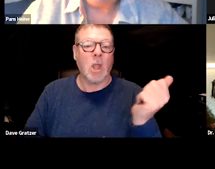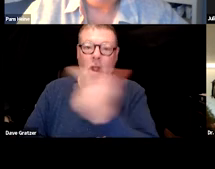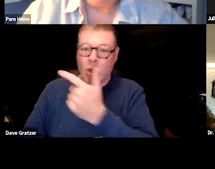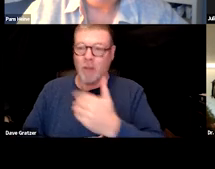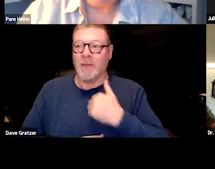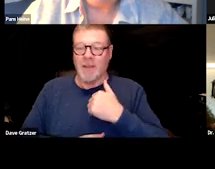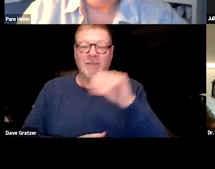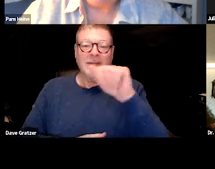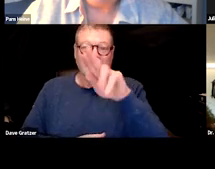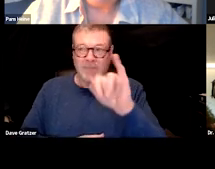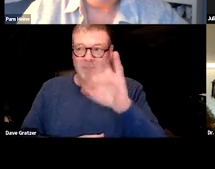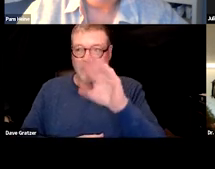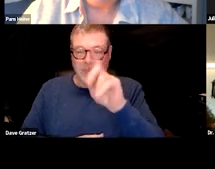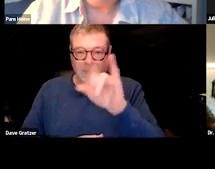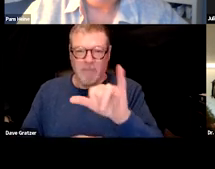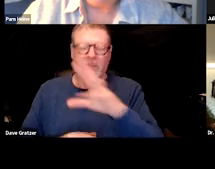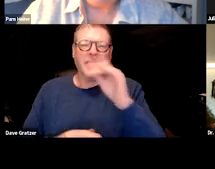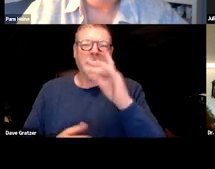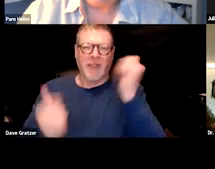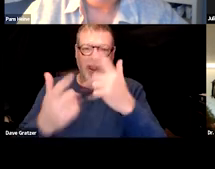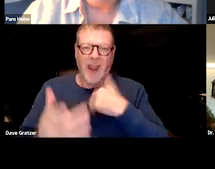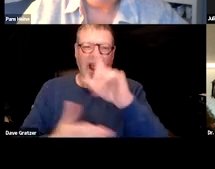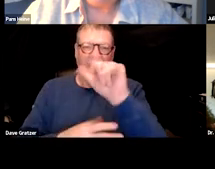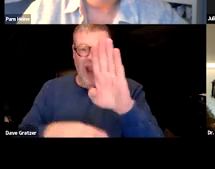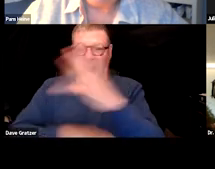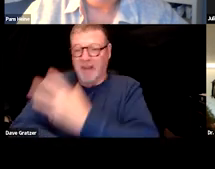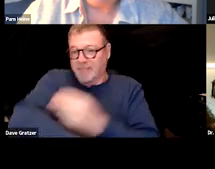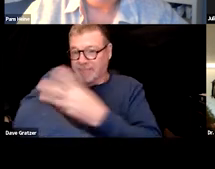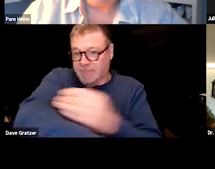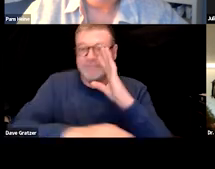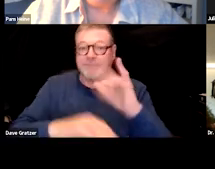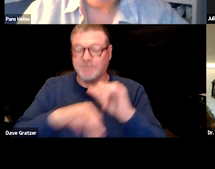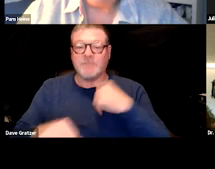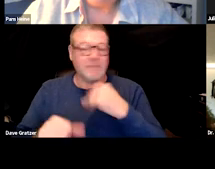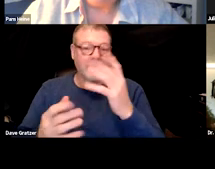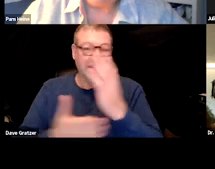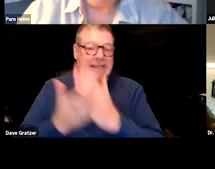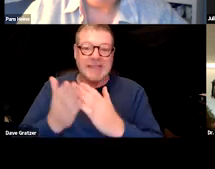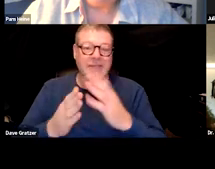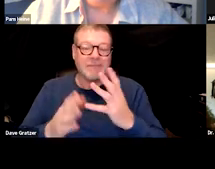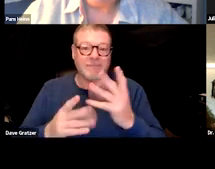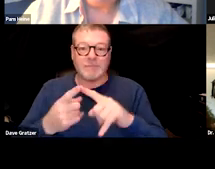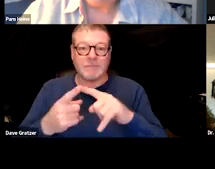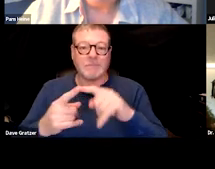and if everyone went down and had their lab work done they'd have antibodies to cytomegalovirus